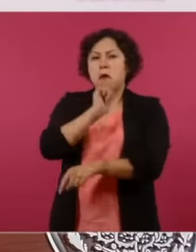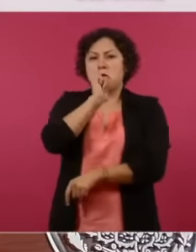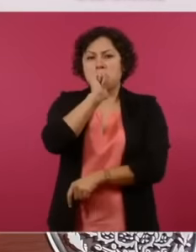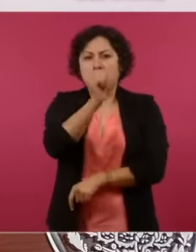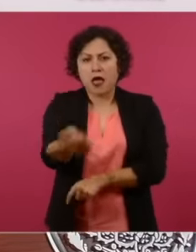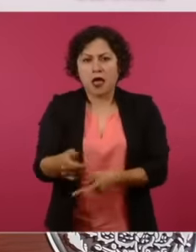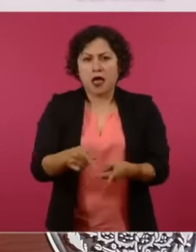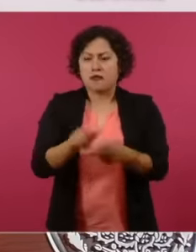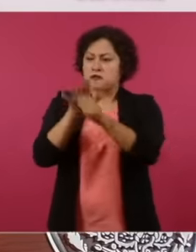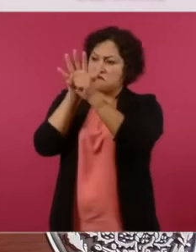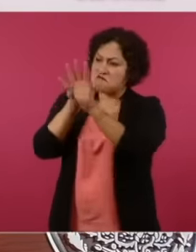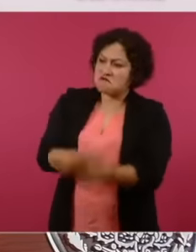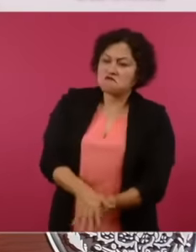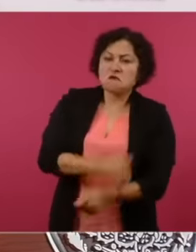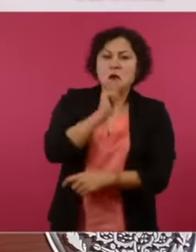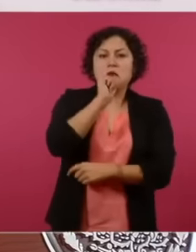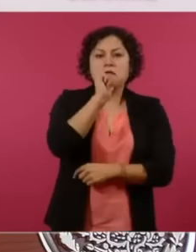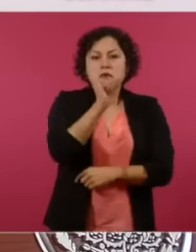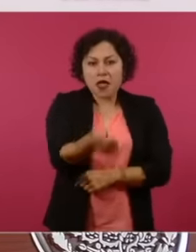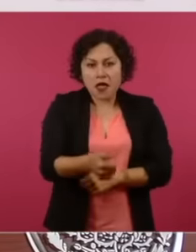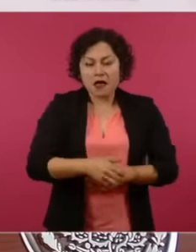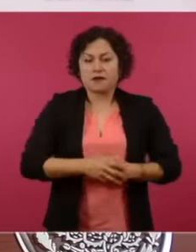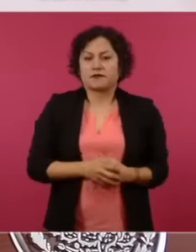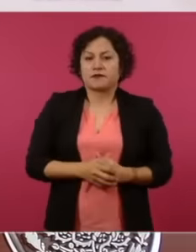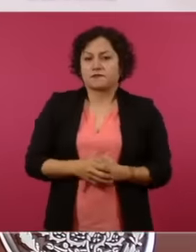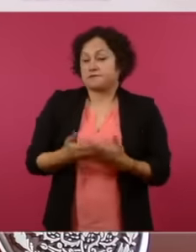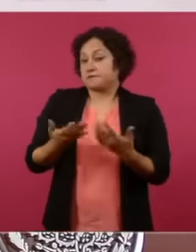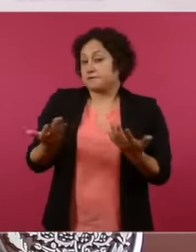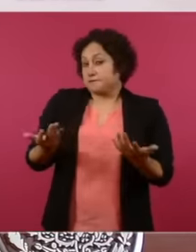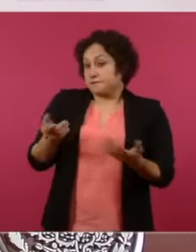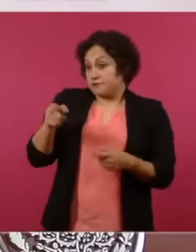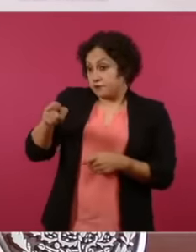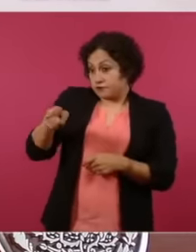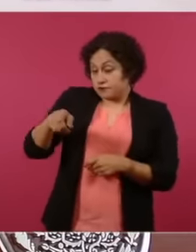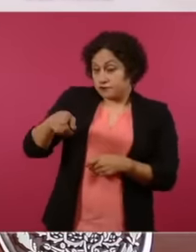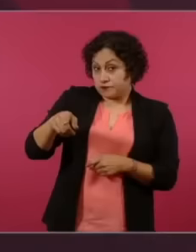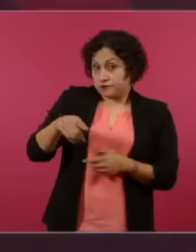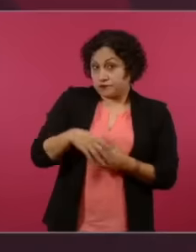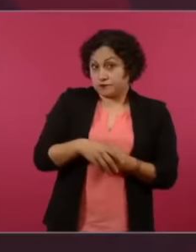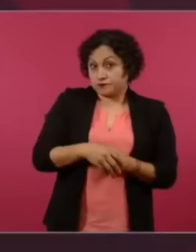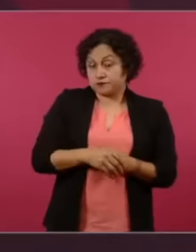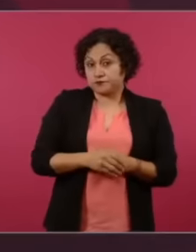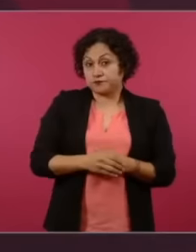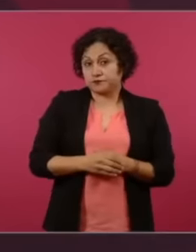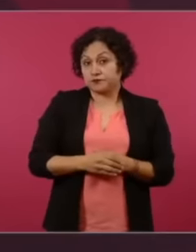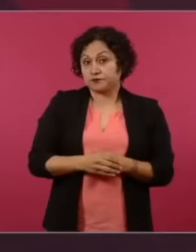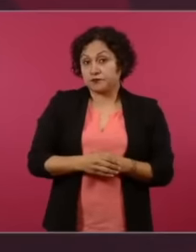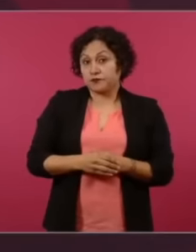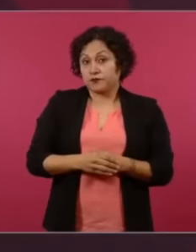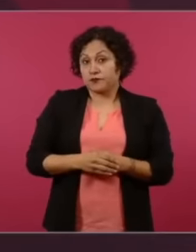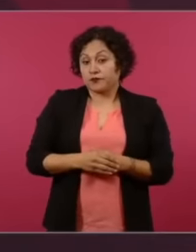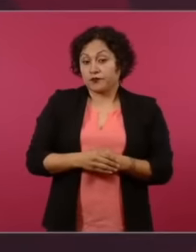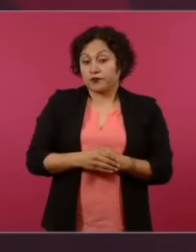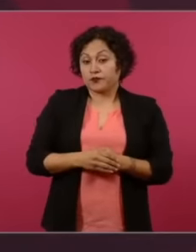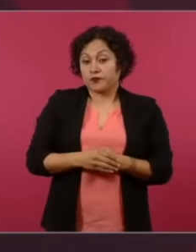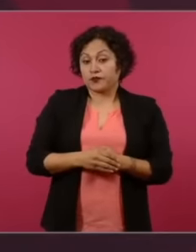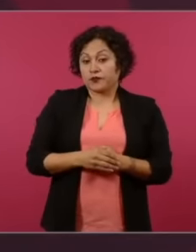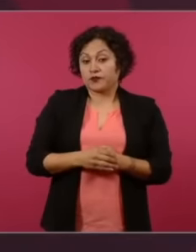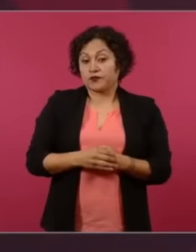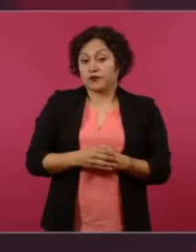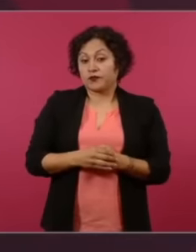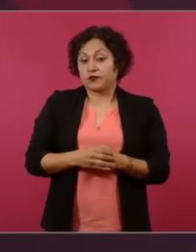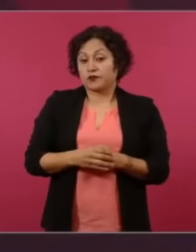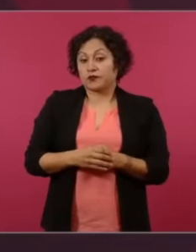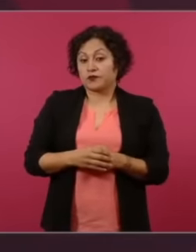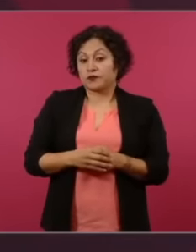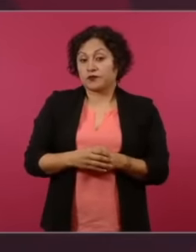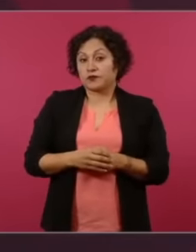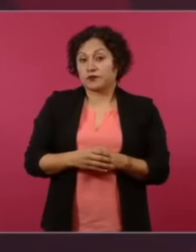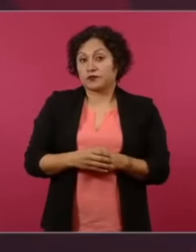anyone what you are saying in case this is the issue of these people from ginio for example What